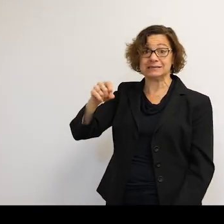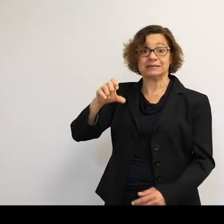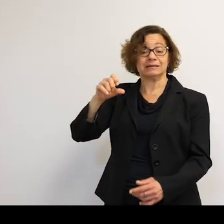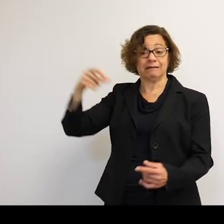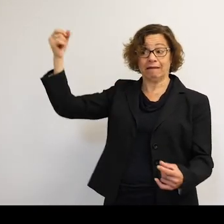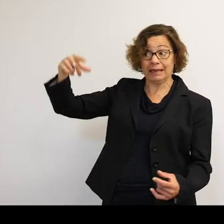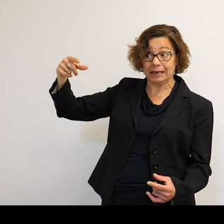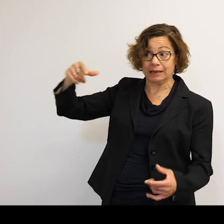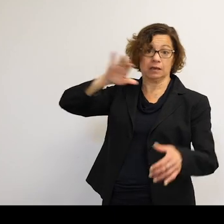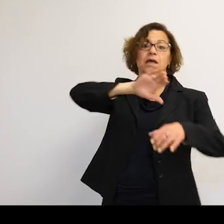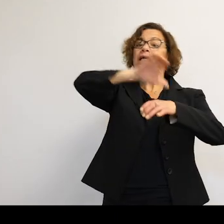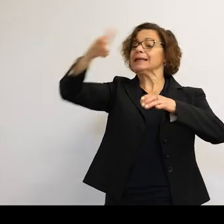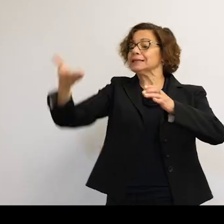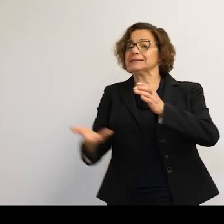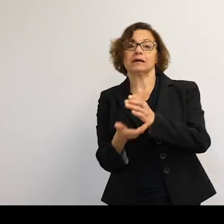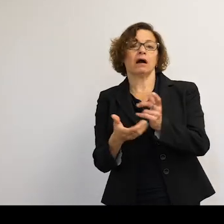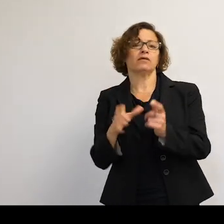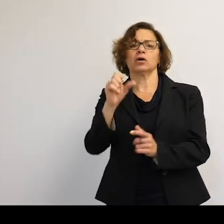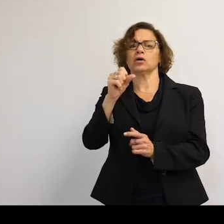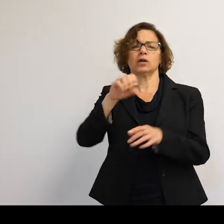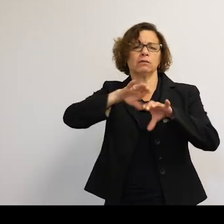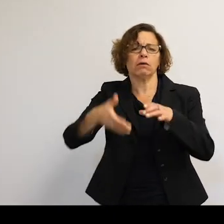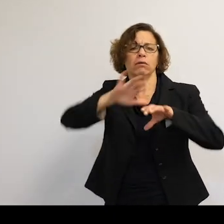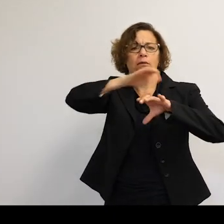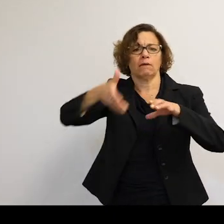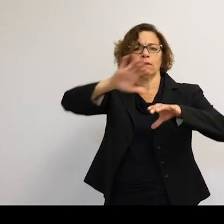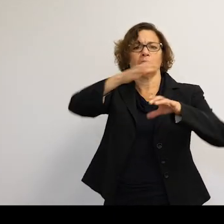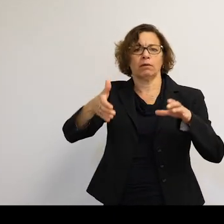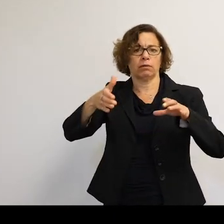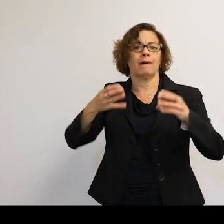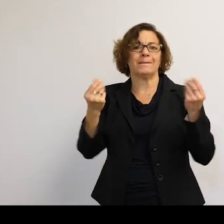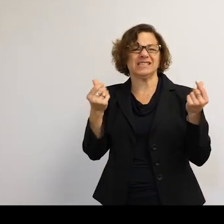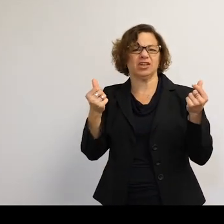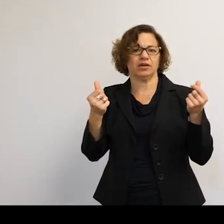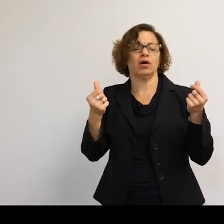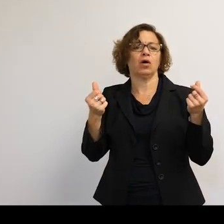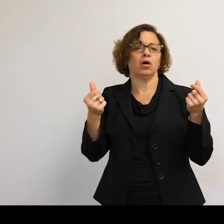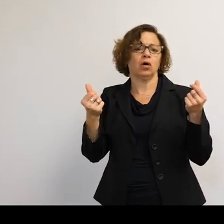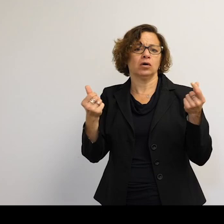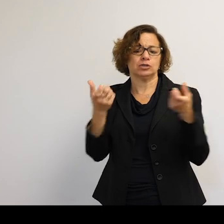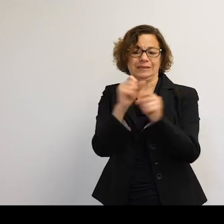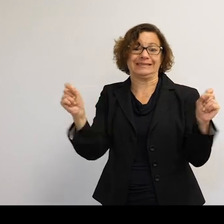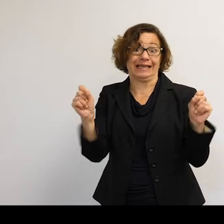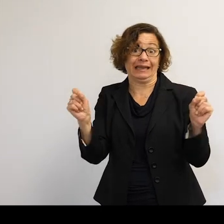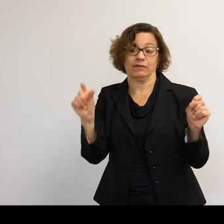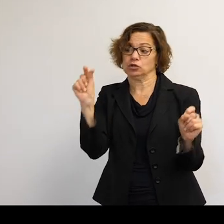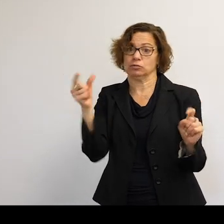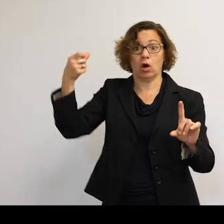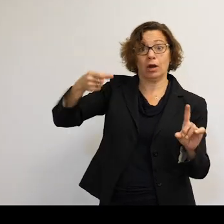It's covered in lots of sheets of material to absorb those impacts. So there's no real danger from those small pieces hitting it.